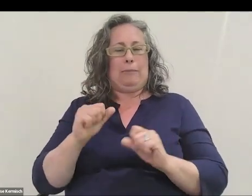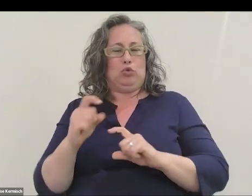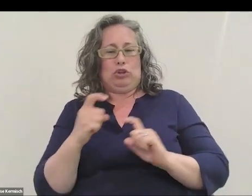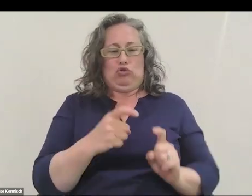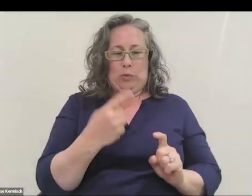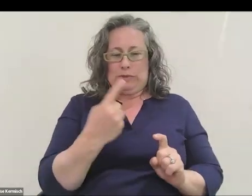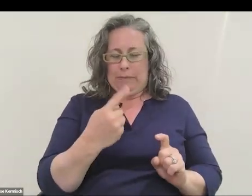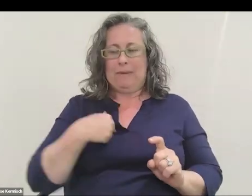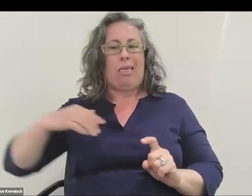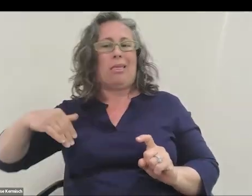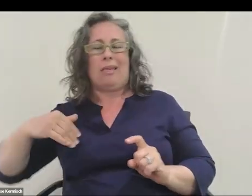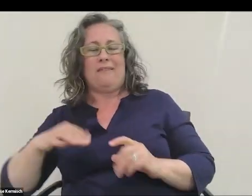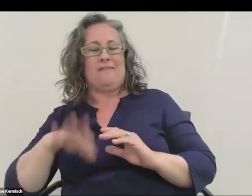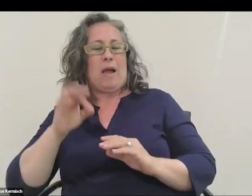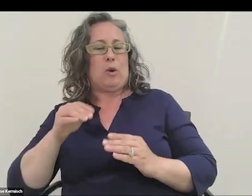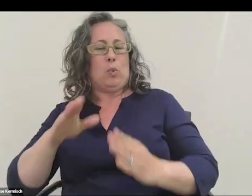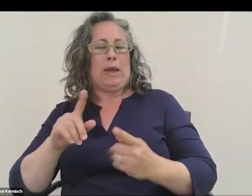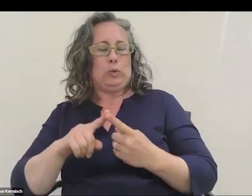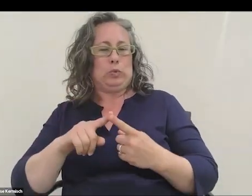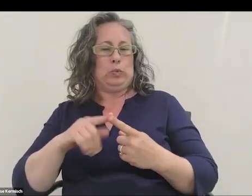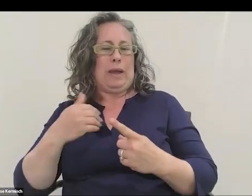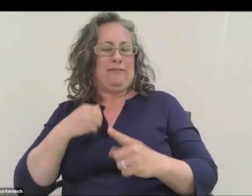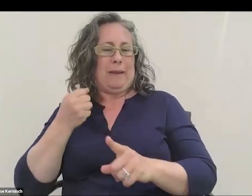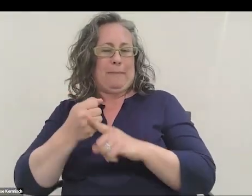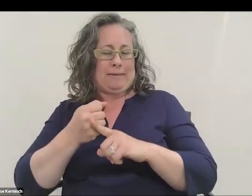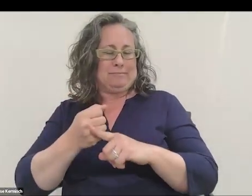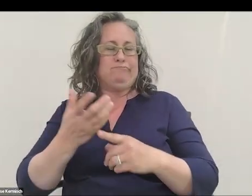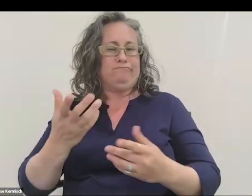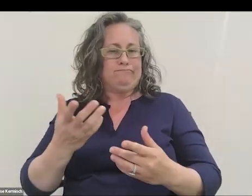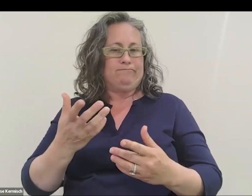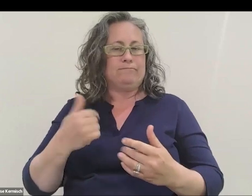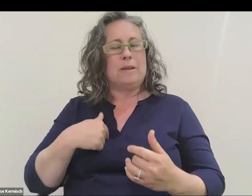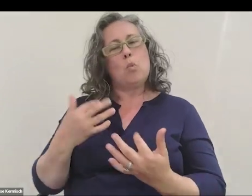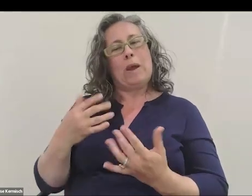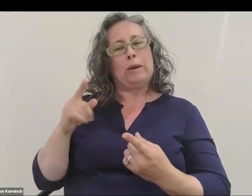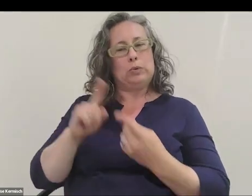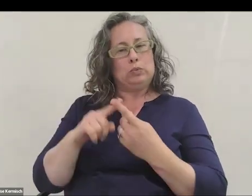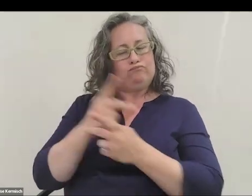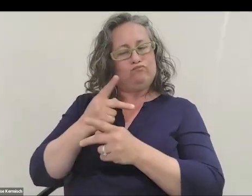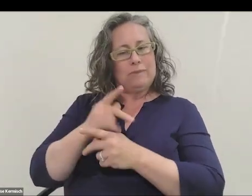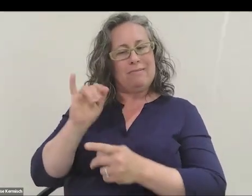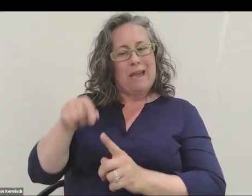and I haven't found a way yet to really have impact on that. I'm still sort of waiting to find what that might be.